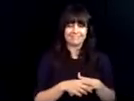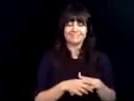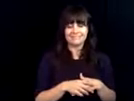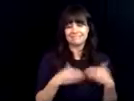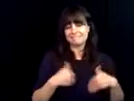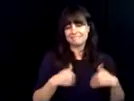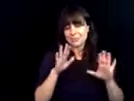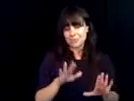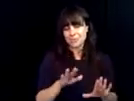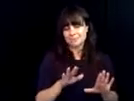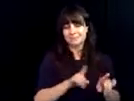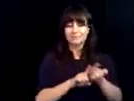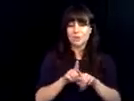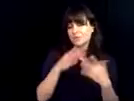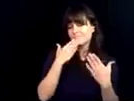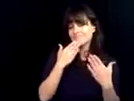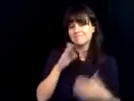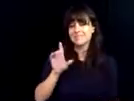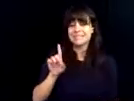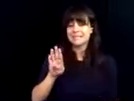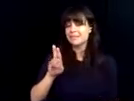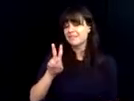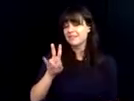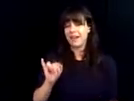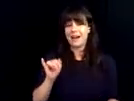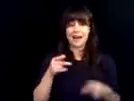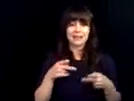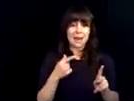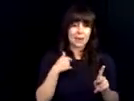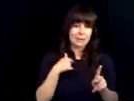good amount of students come and learn to the best of our ability, which was